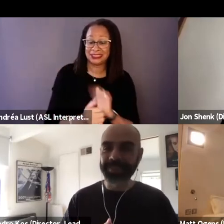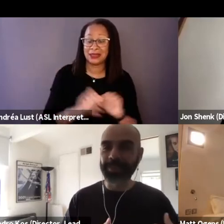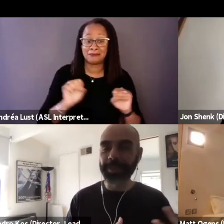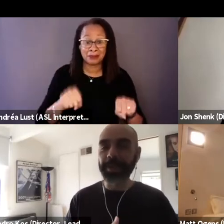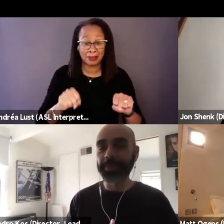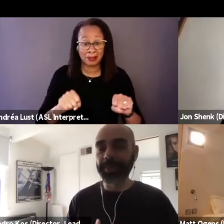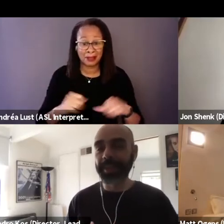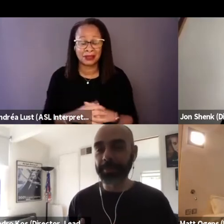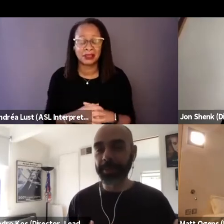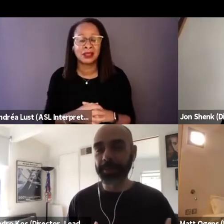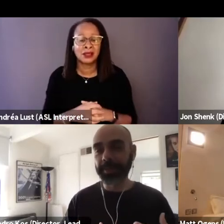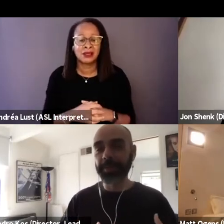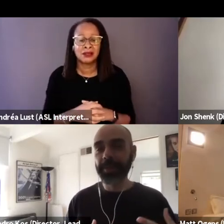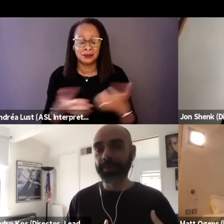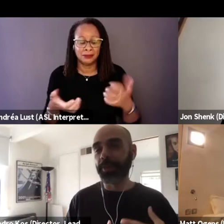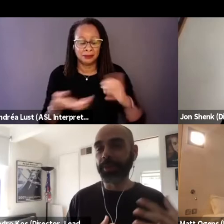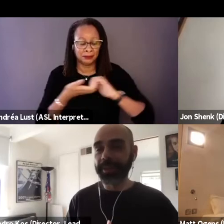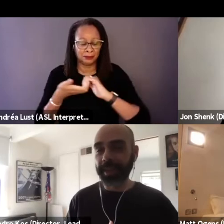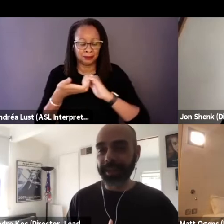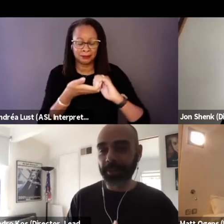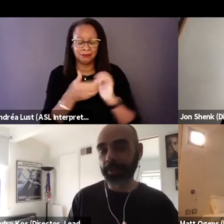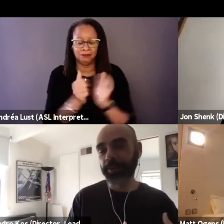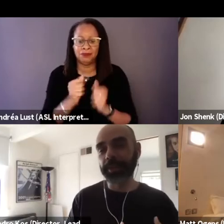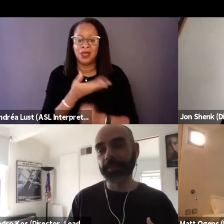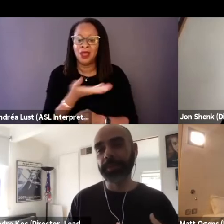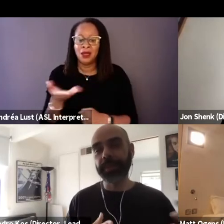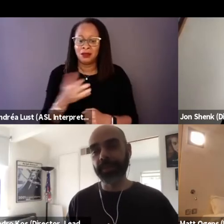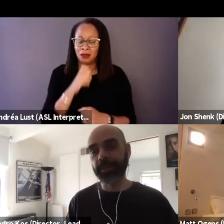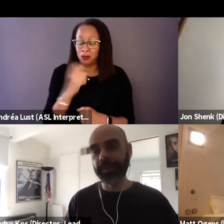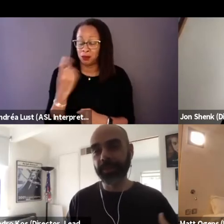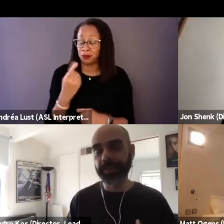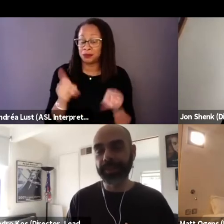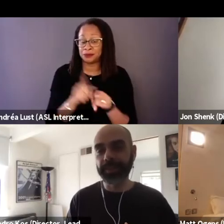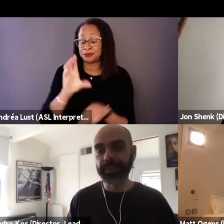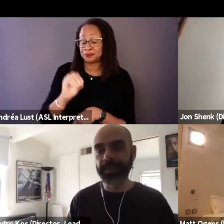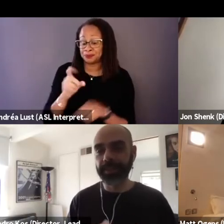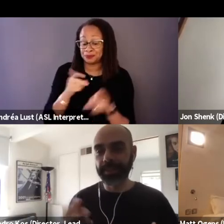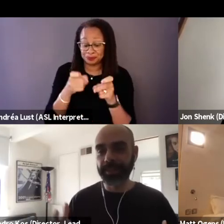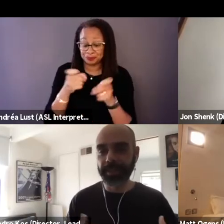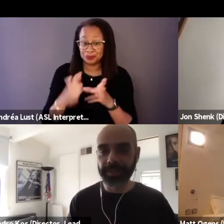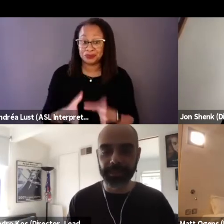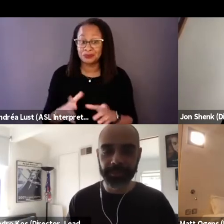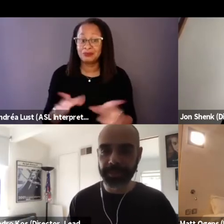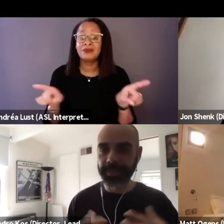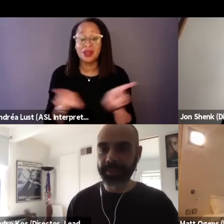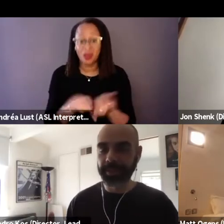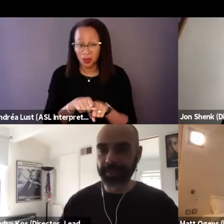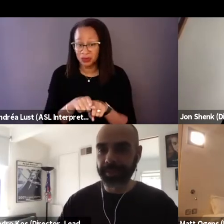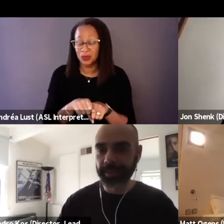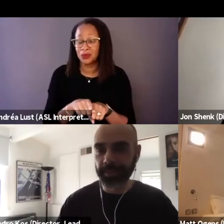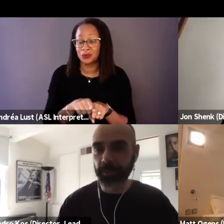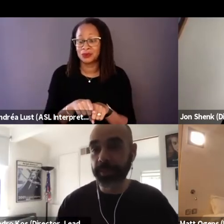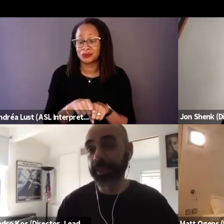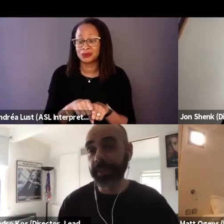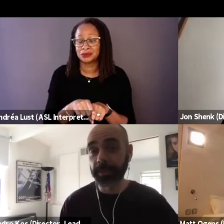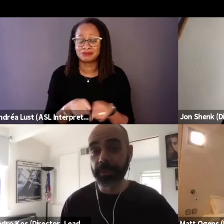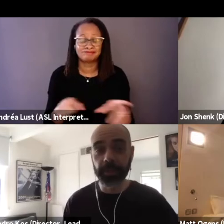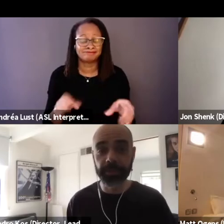to be able to collaborate with him, not only as a co-director, but as also as this extraordinary cinematographer